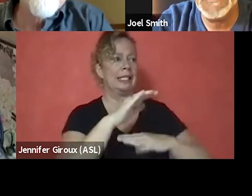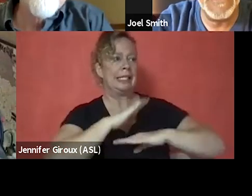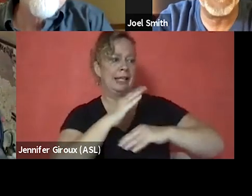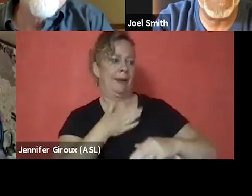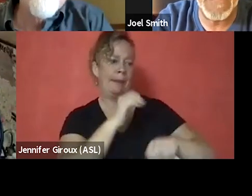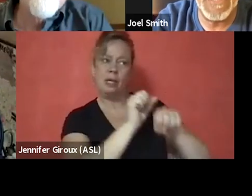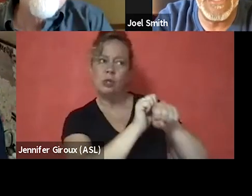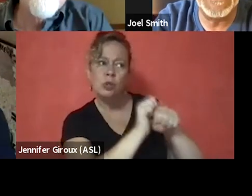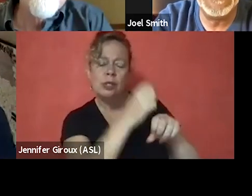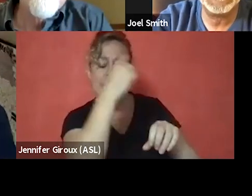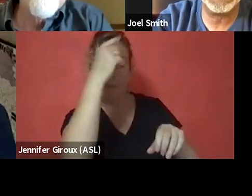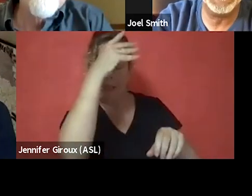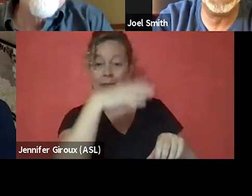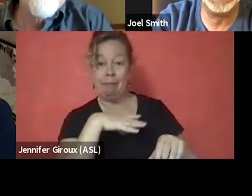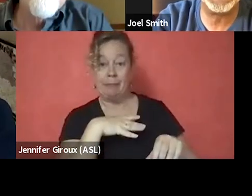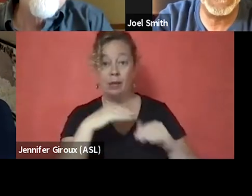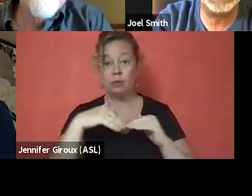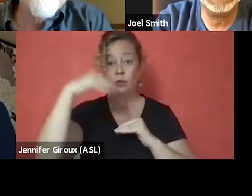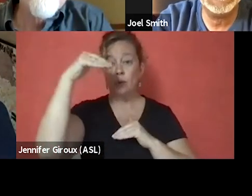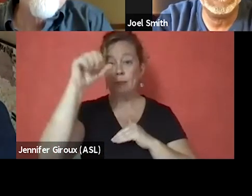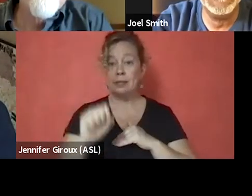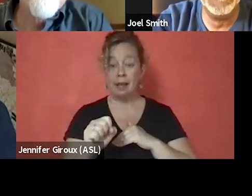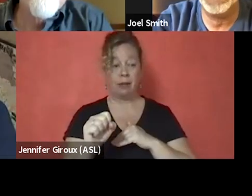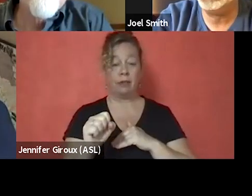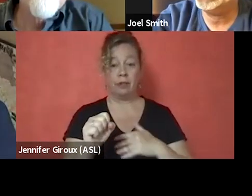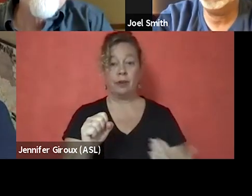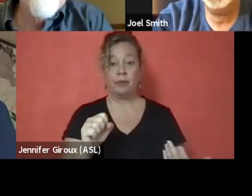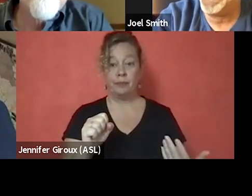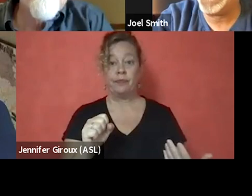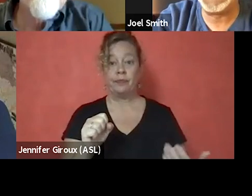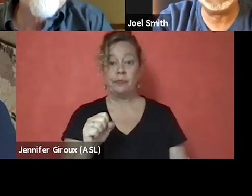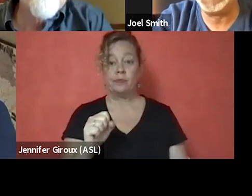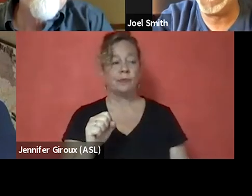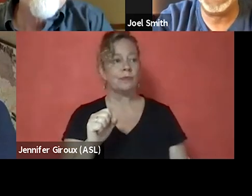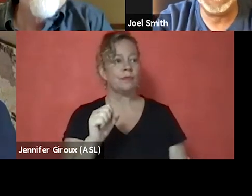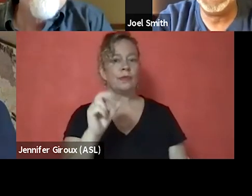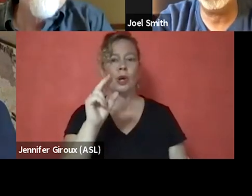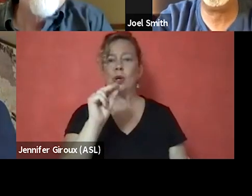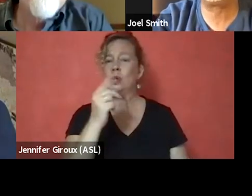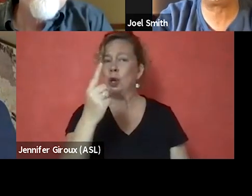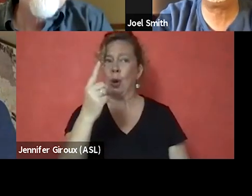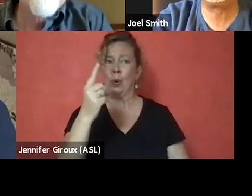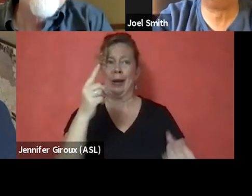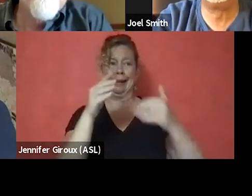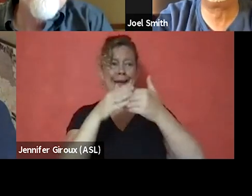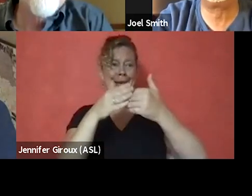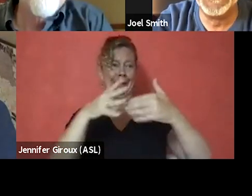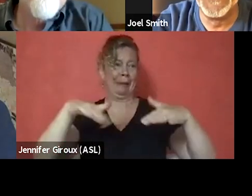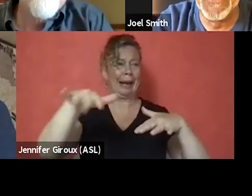As a black man growing up in the south, nobody in the neighborhood, there was no such thing as mental illness.